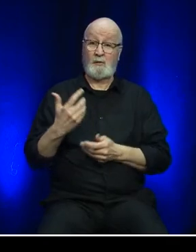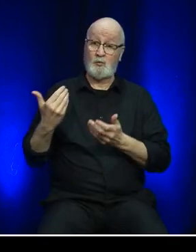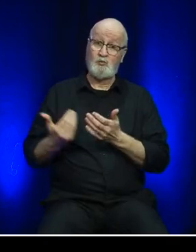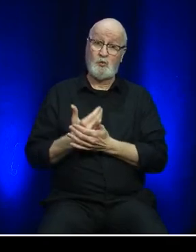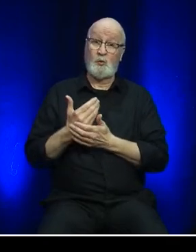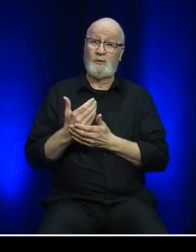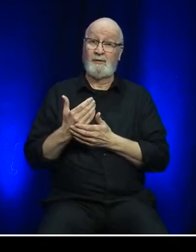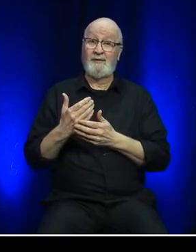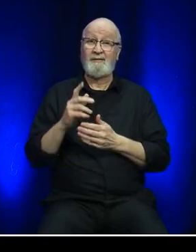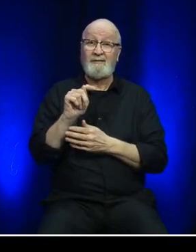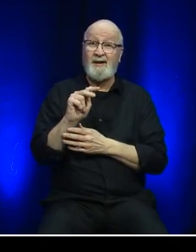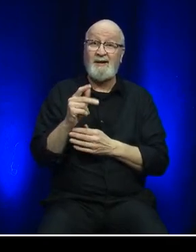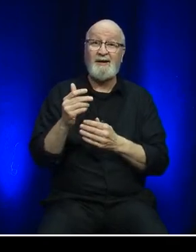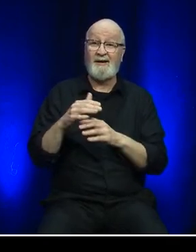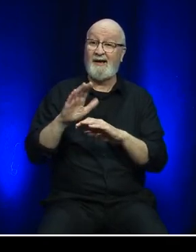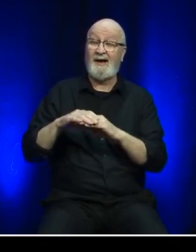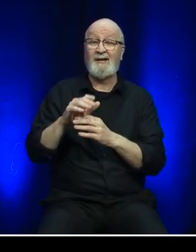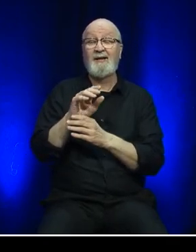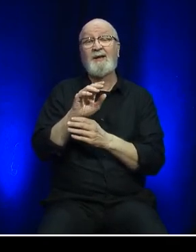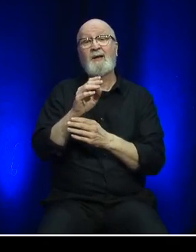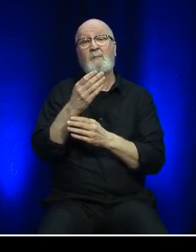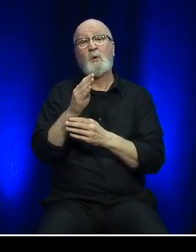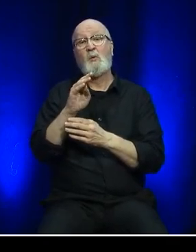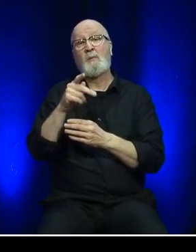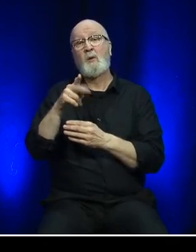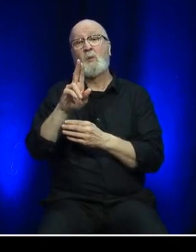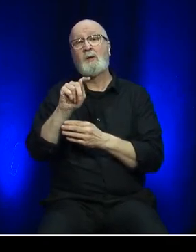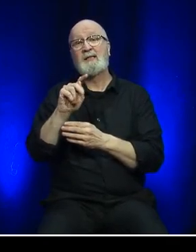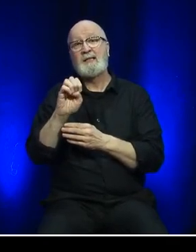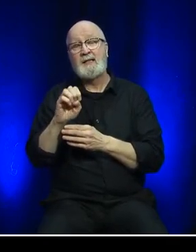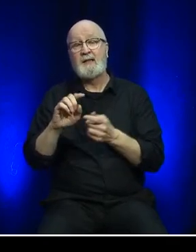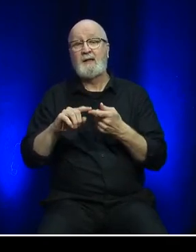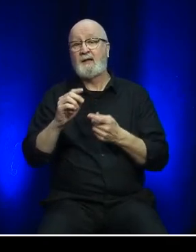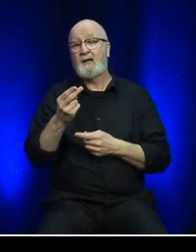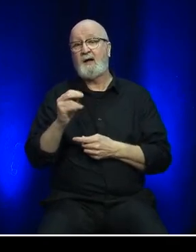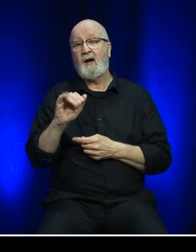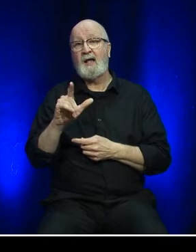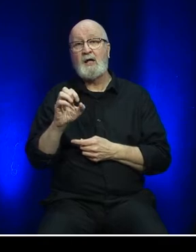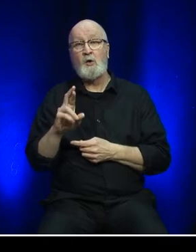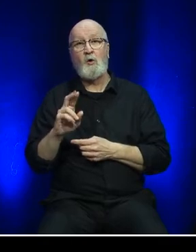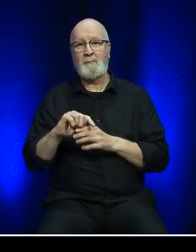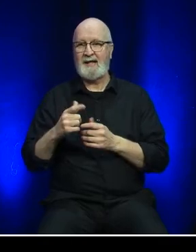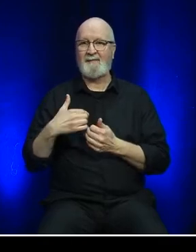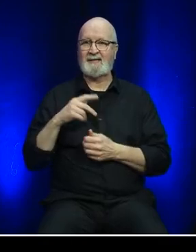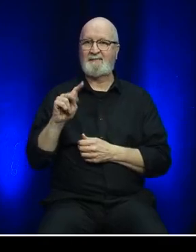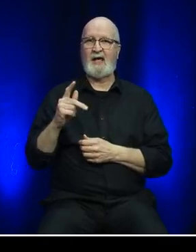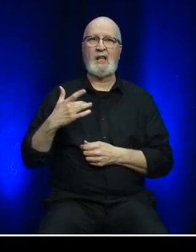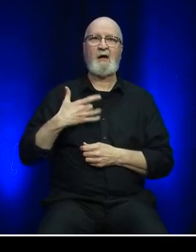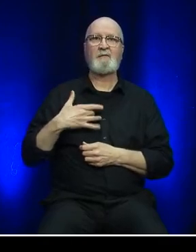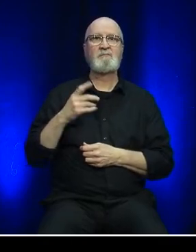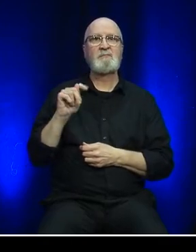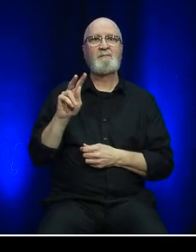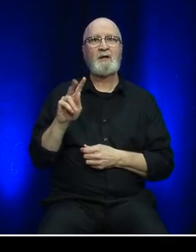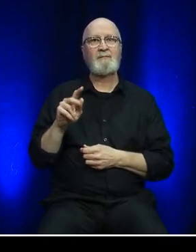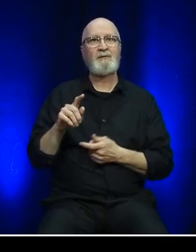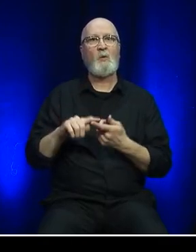entertainment system on the MV Blue Puttees and the Highlanders providing live television and on demand features,